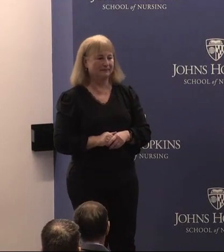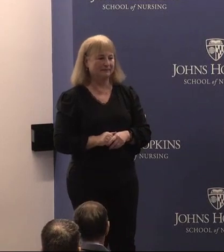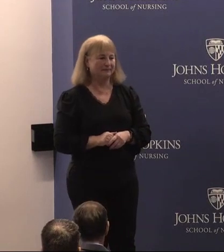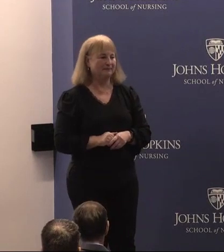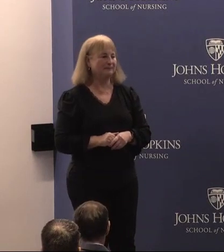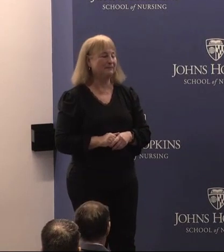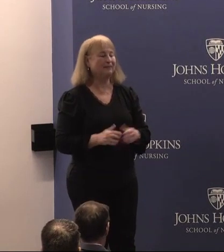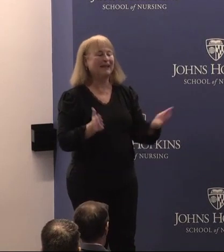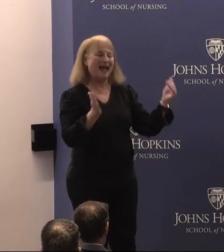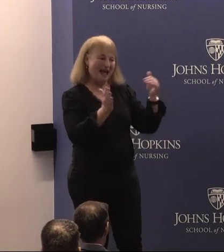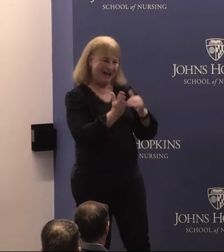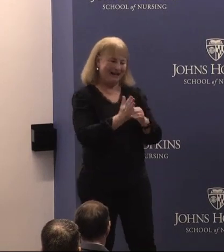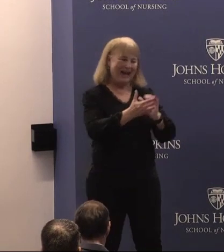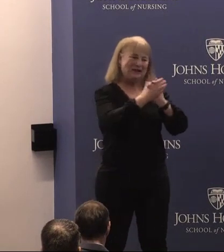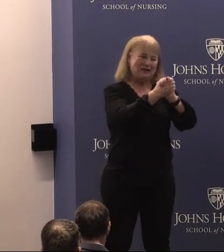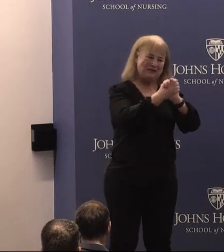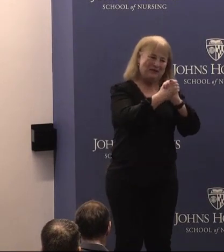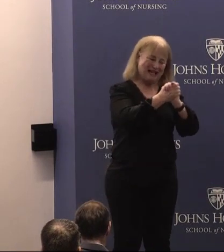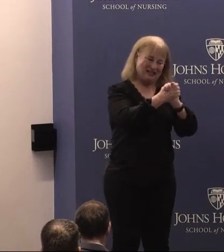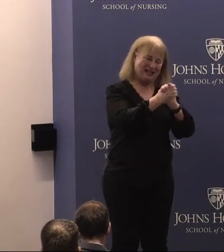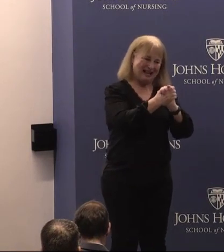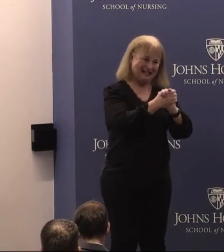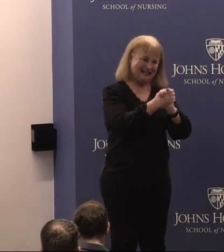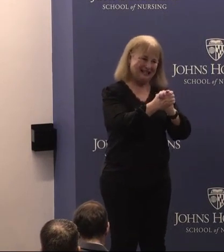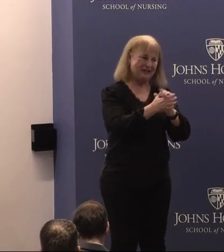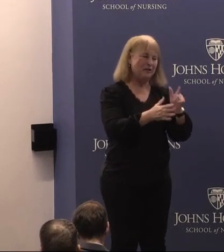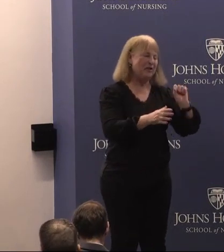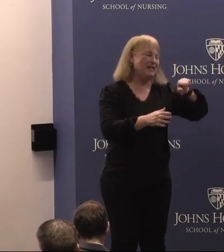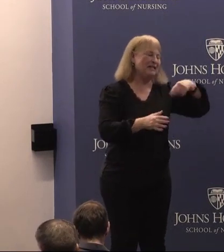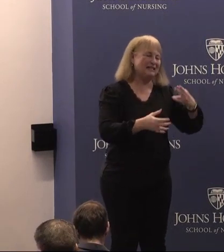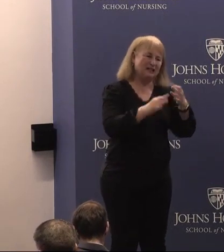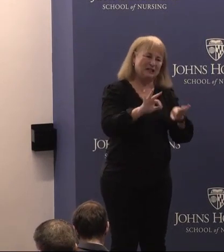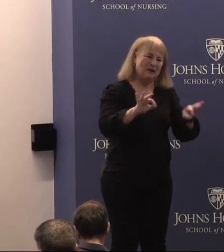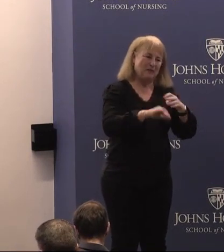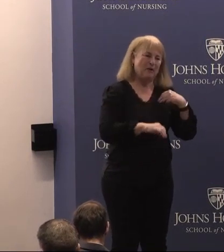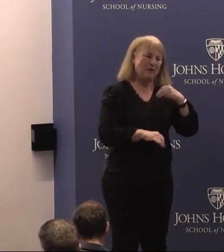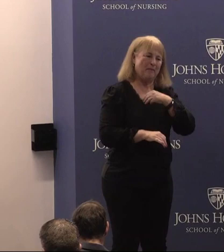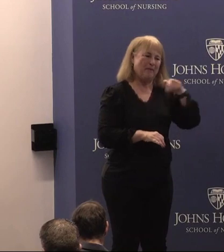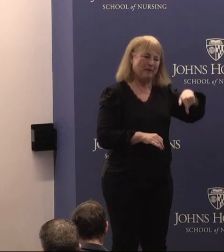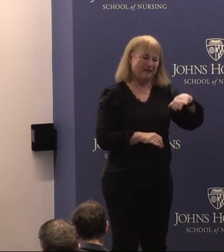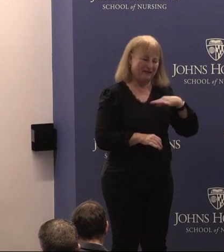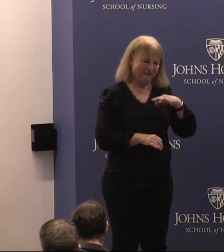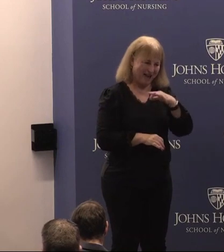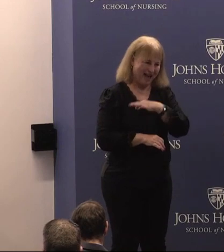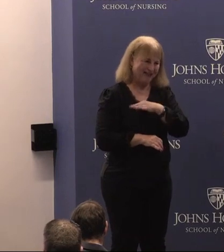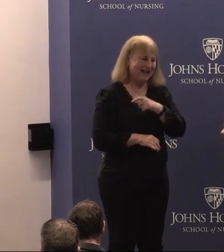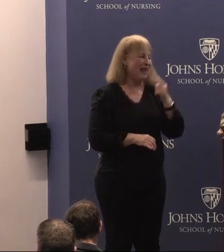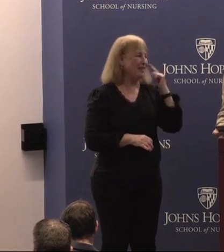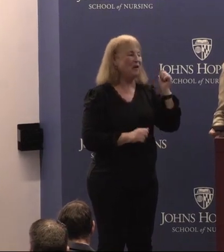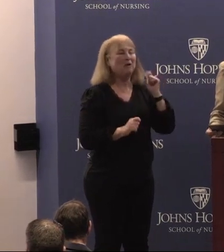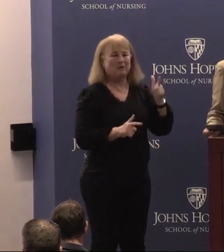once again. You're such an important member of our faculty and I think we all now can recite